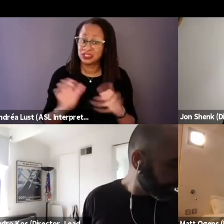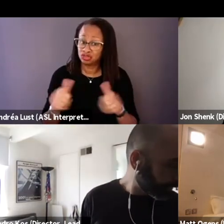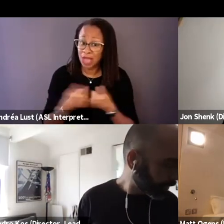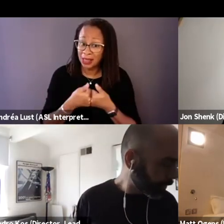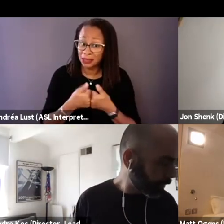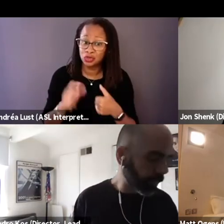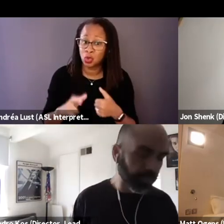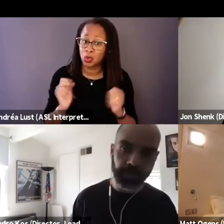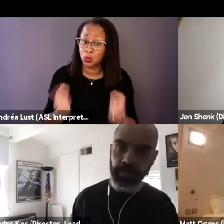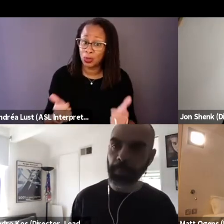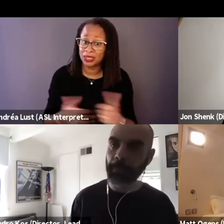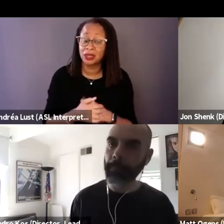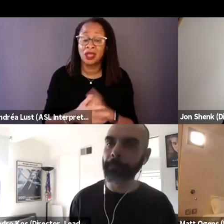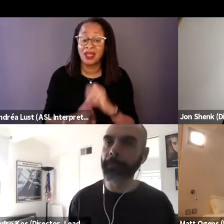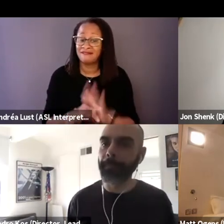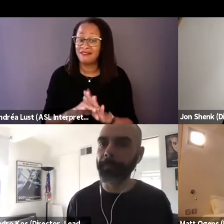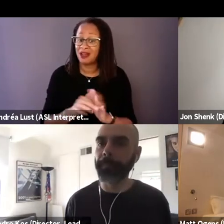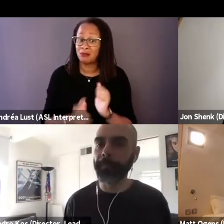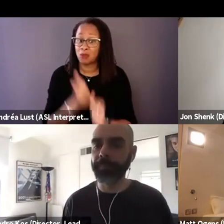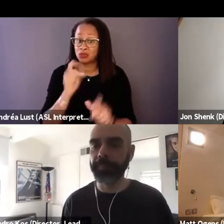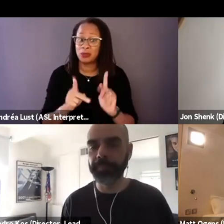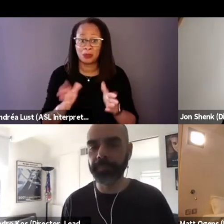or did you find most people were willing to open up to you?